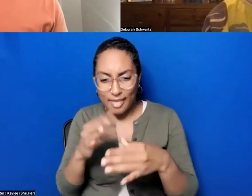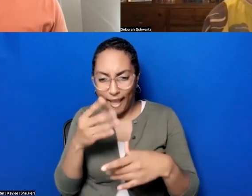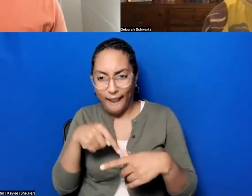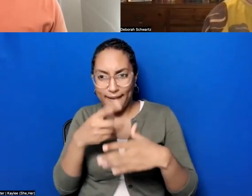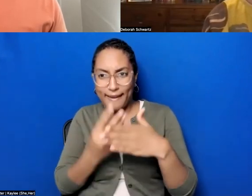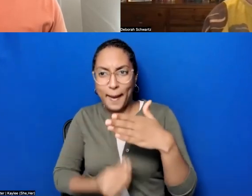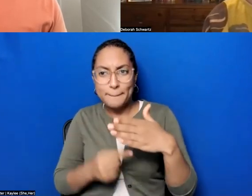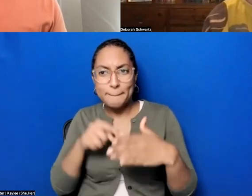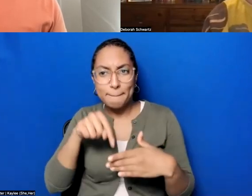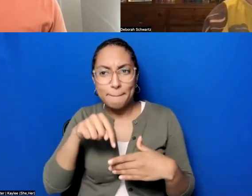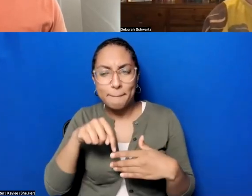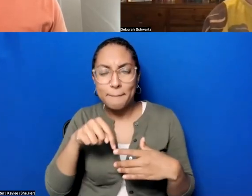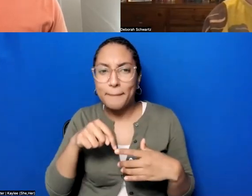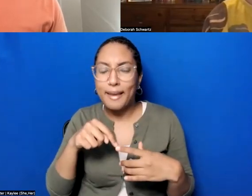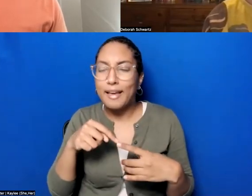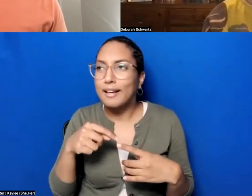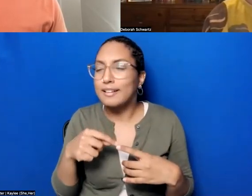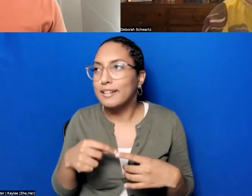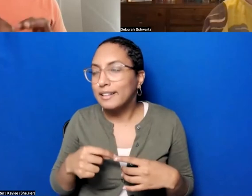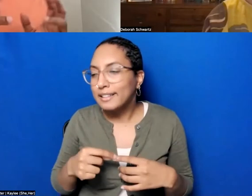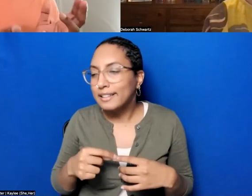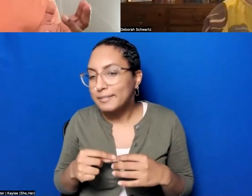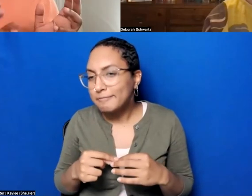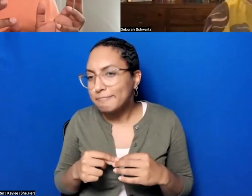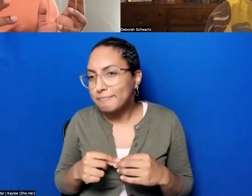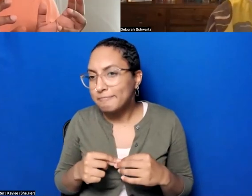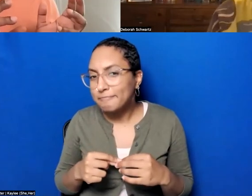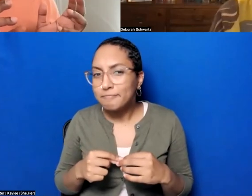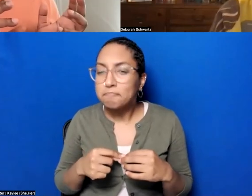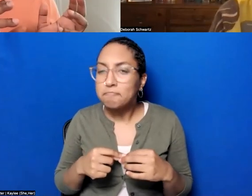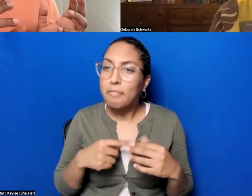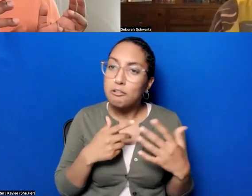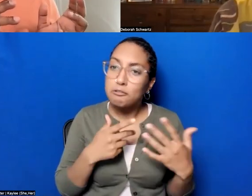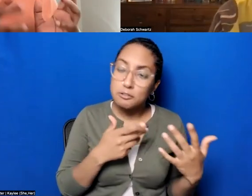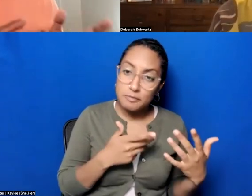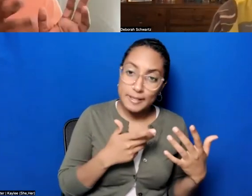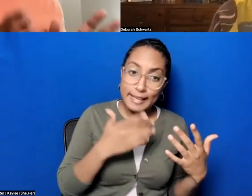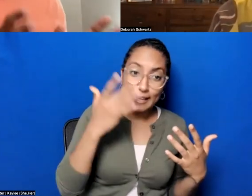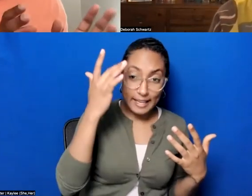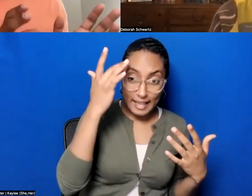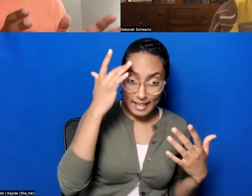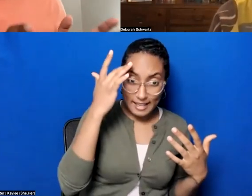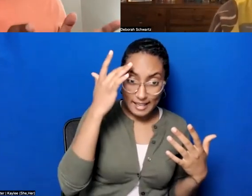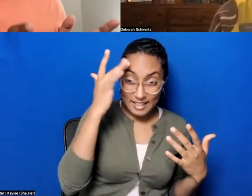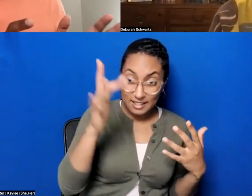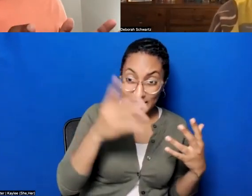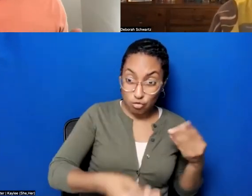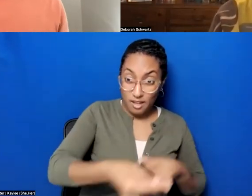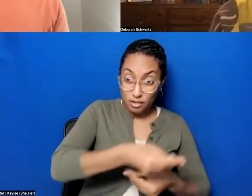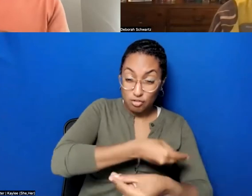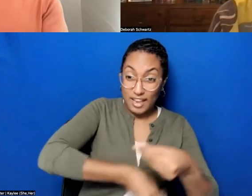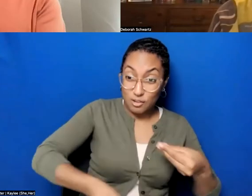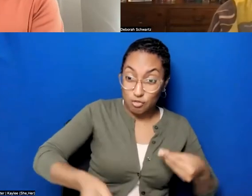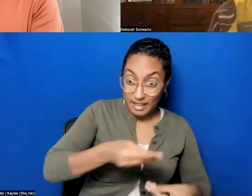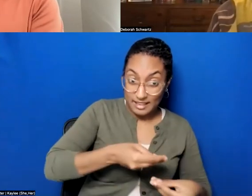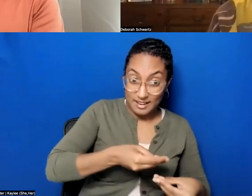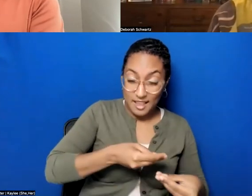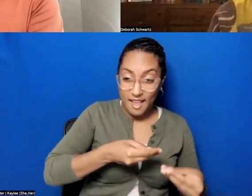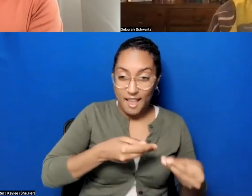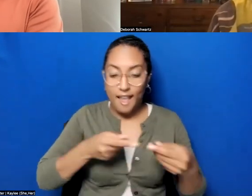you know, a kind of intellectual estrangement from the populace and a popular estrangement